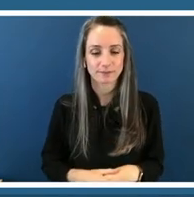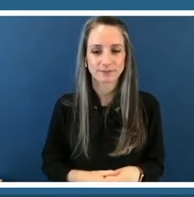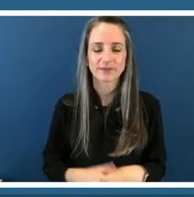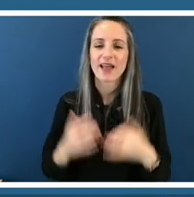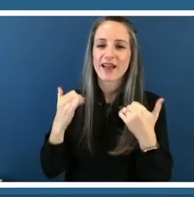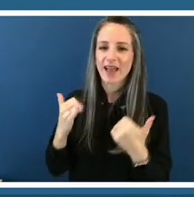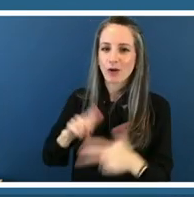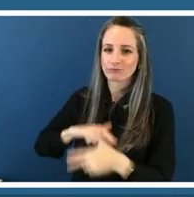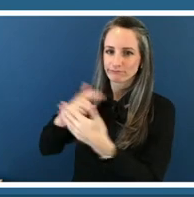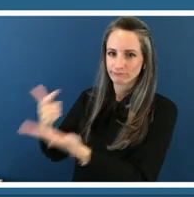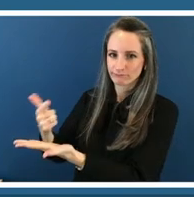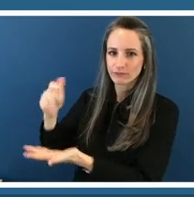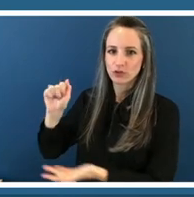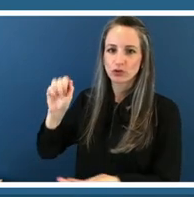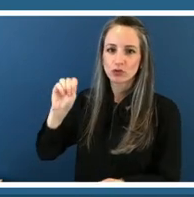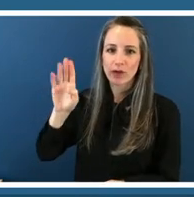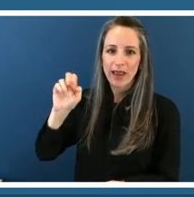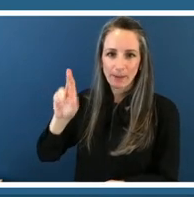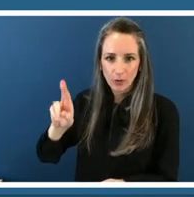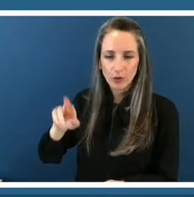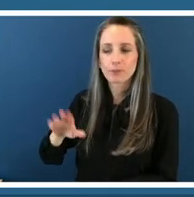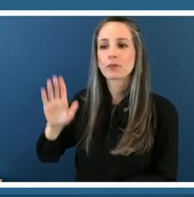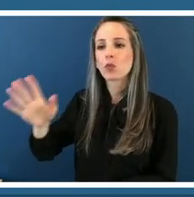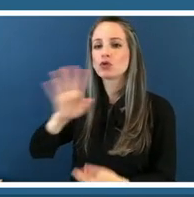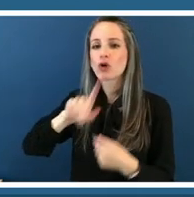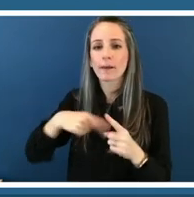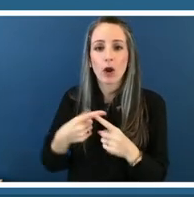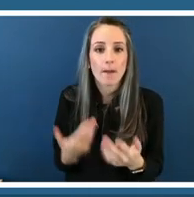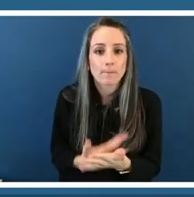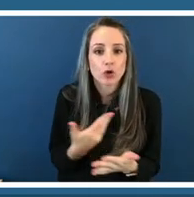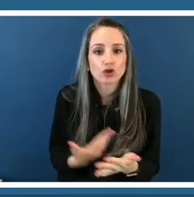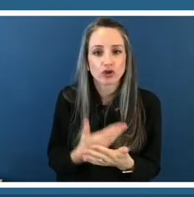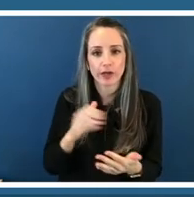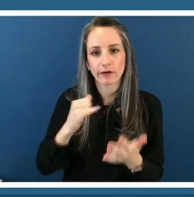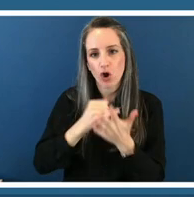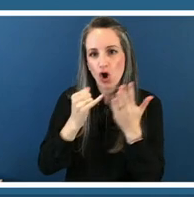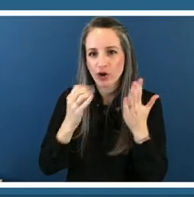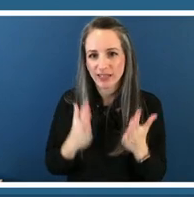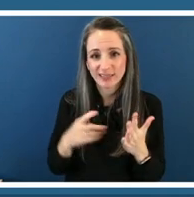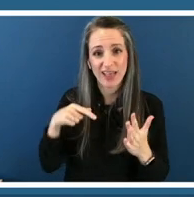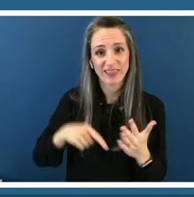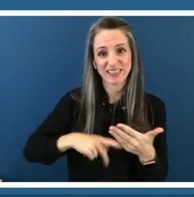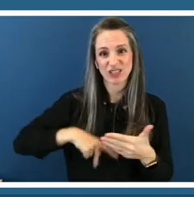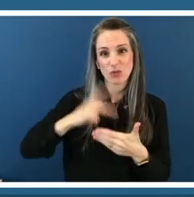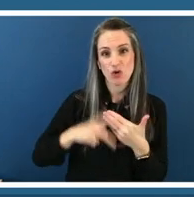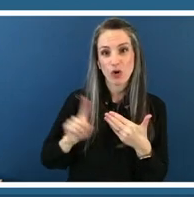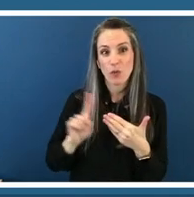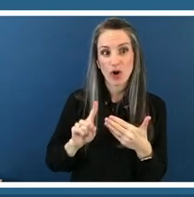about emerging artists which is a program where this stuff all originated